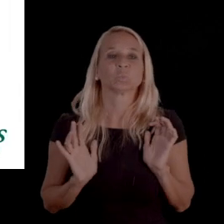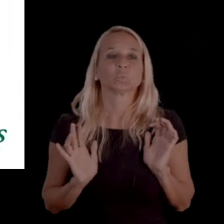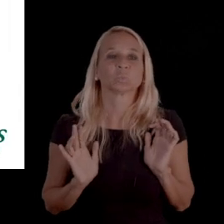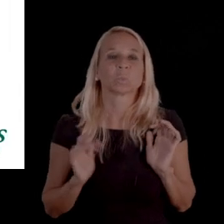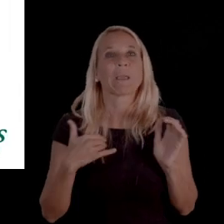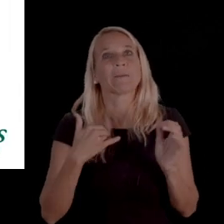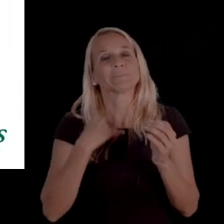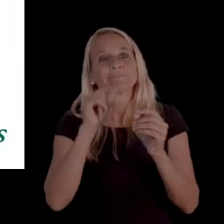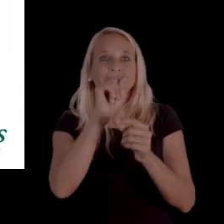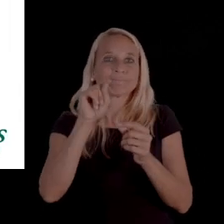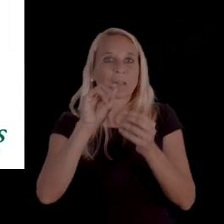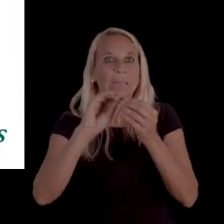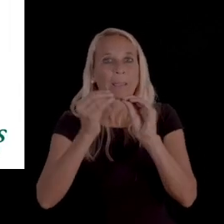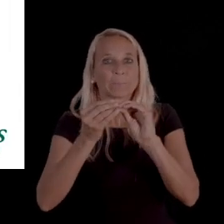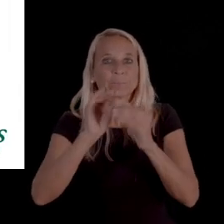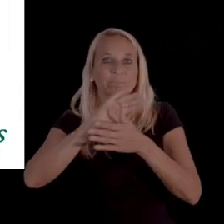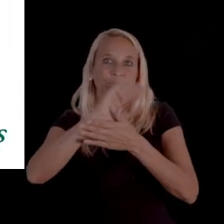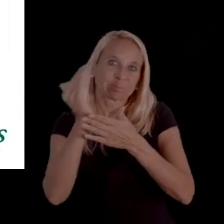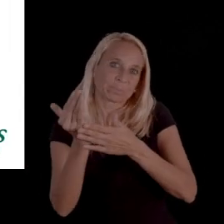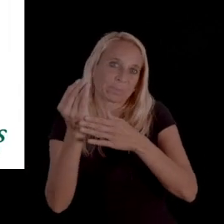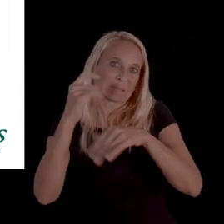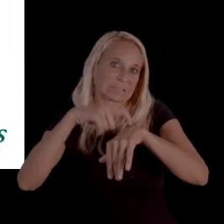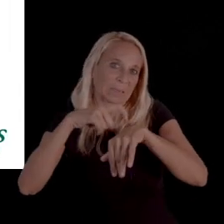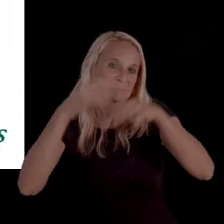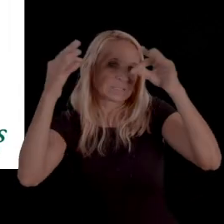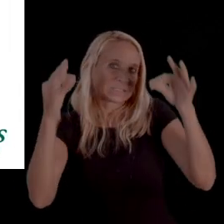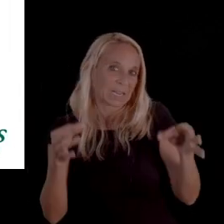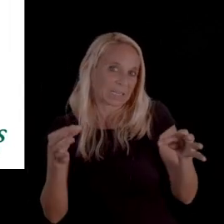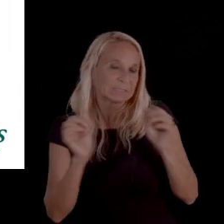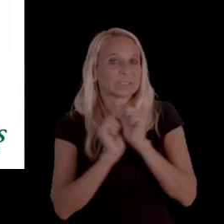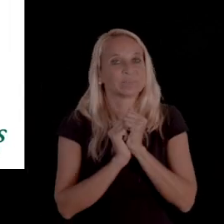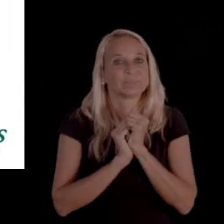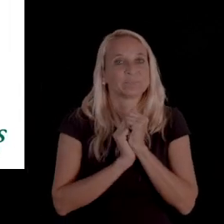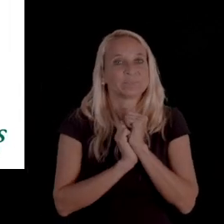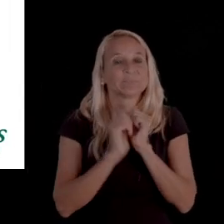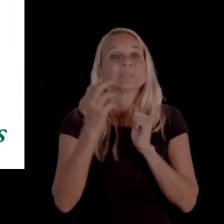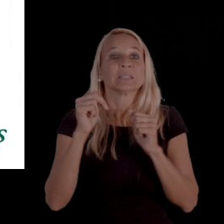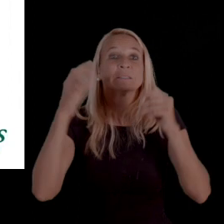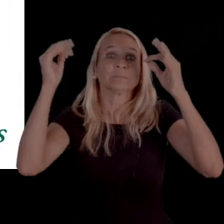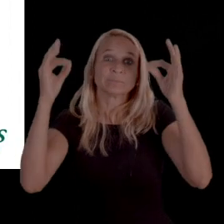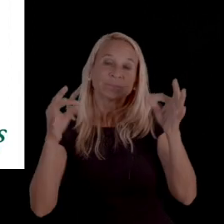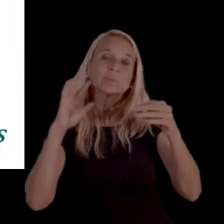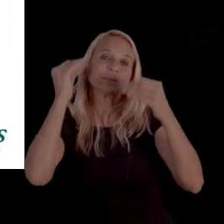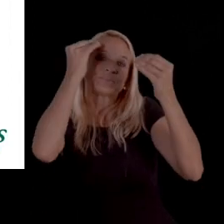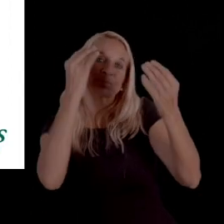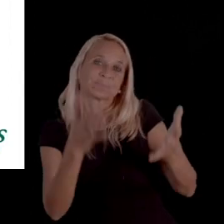We have X amount of time to make a determination. When we make a determination, you'll receive a formal letter."